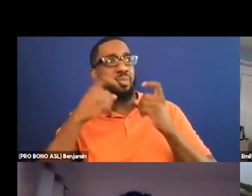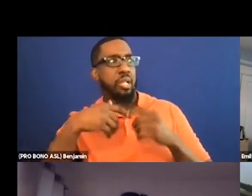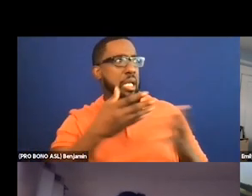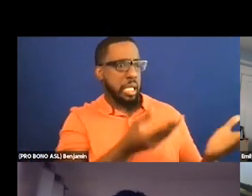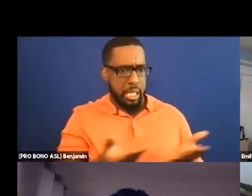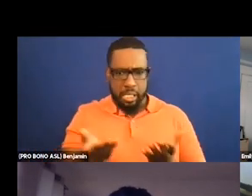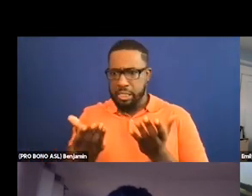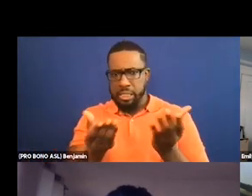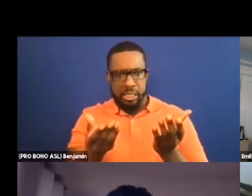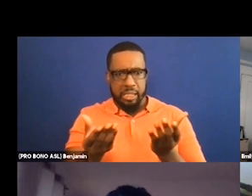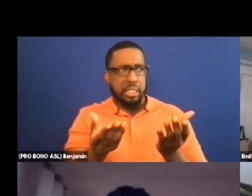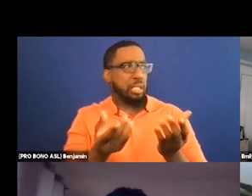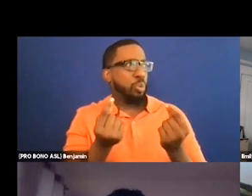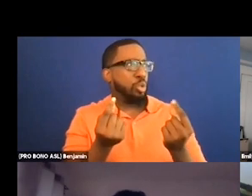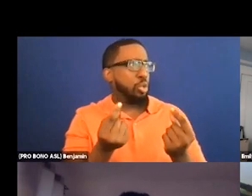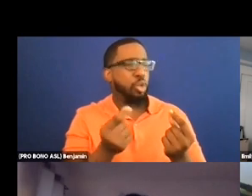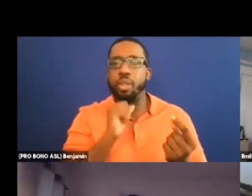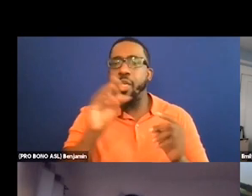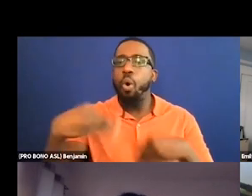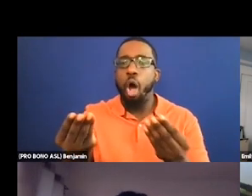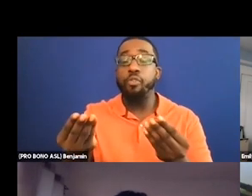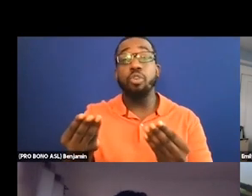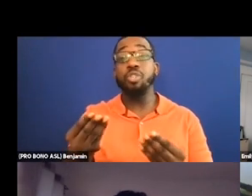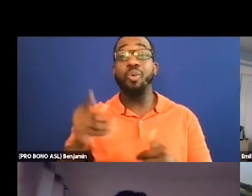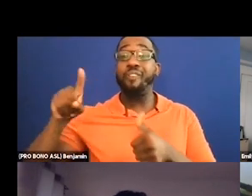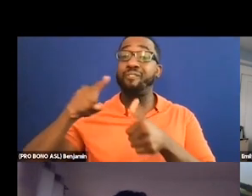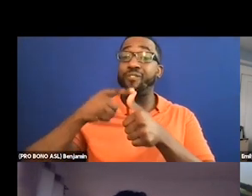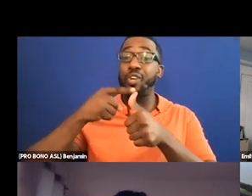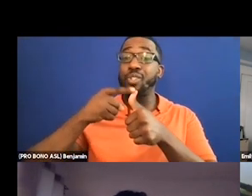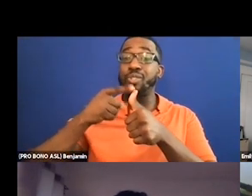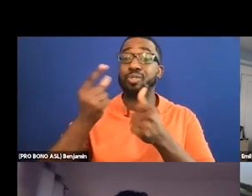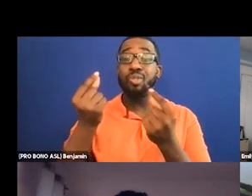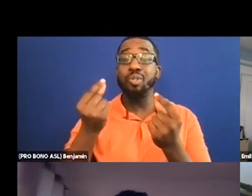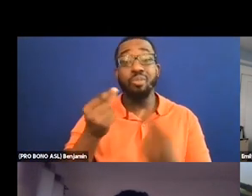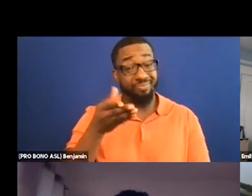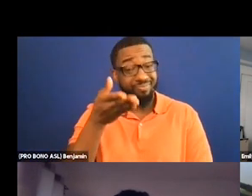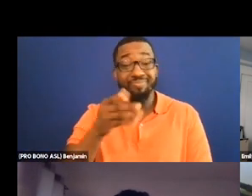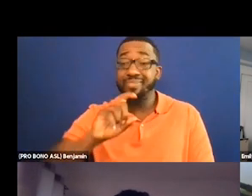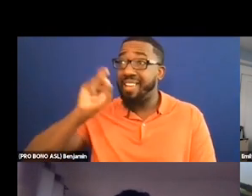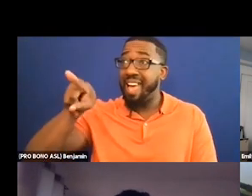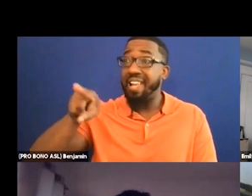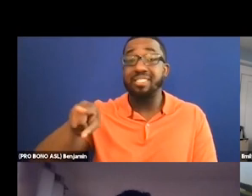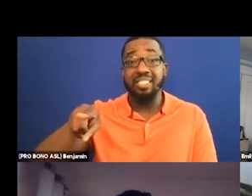to do with it or won't offer it. So even sometimes asking because they're out there and film festivals don't -- film festivals don't even